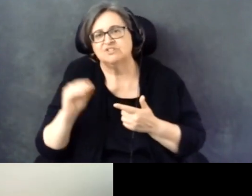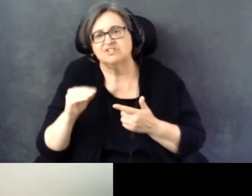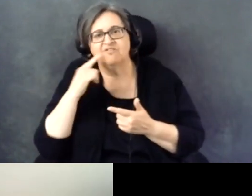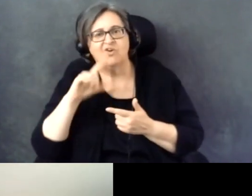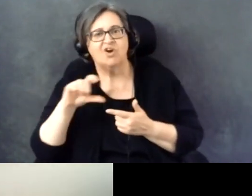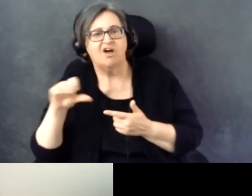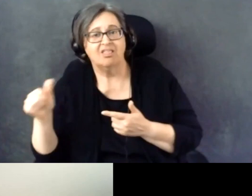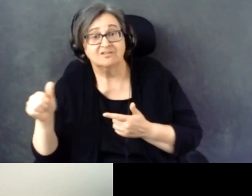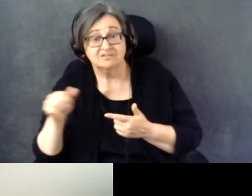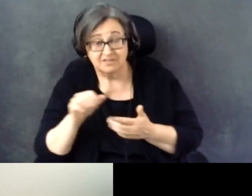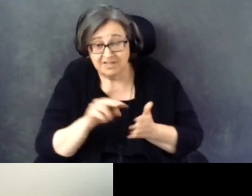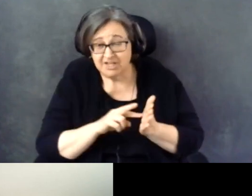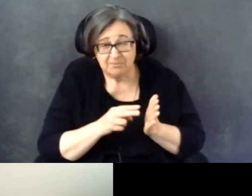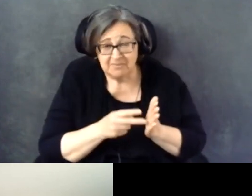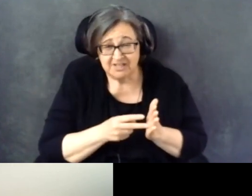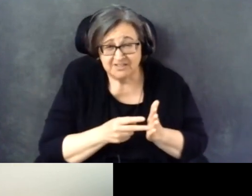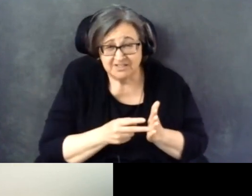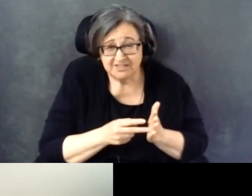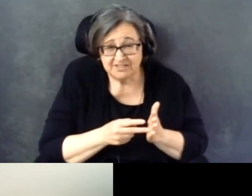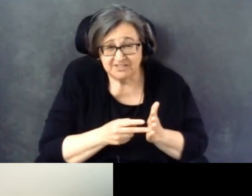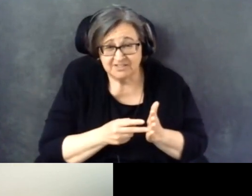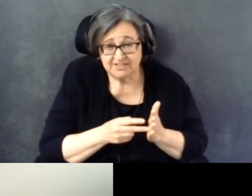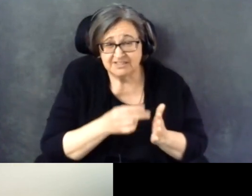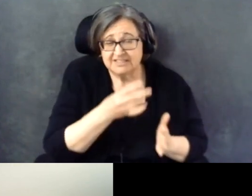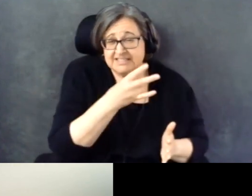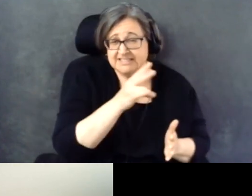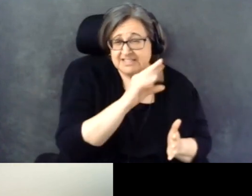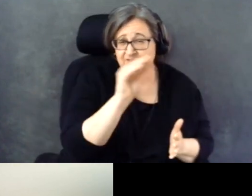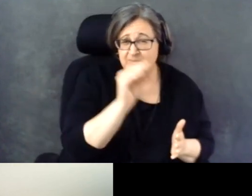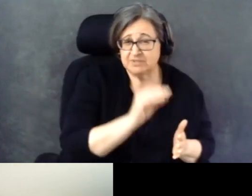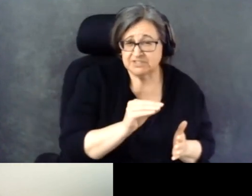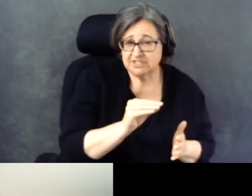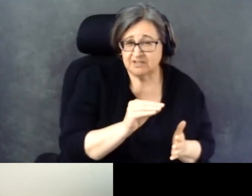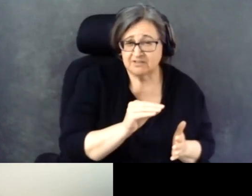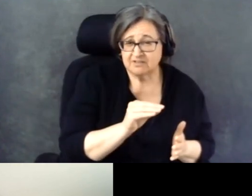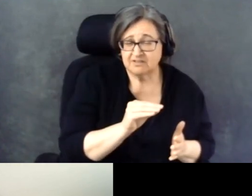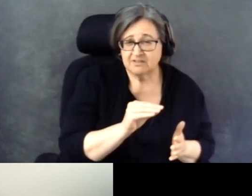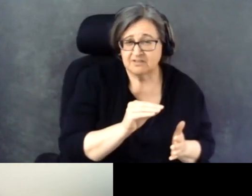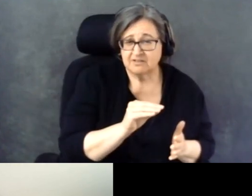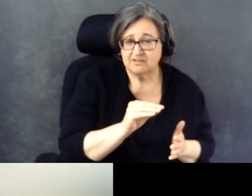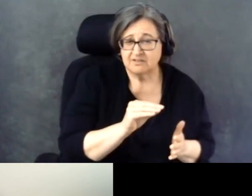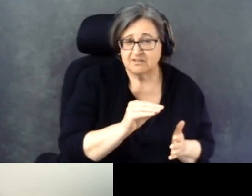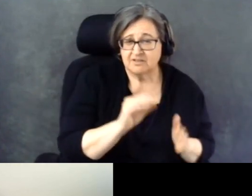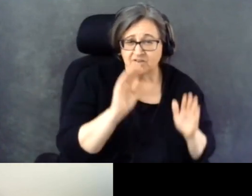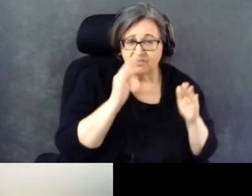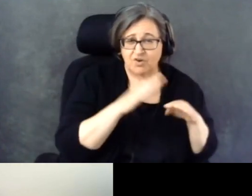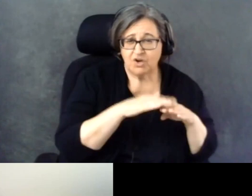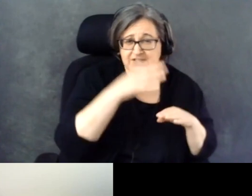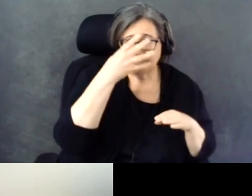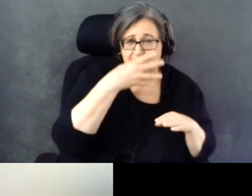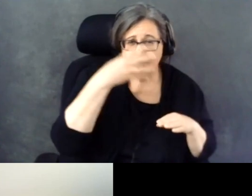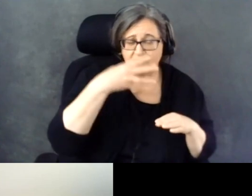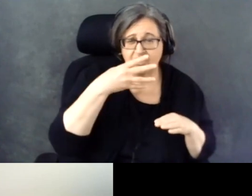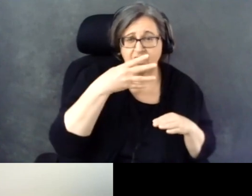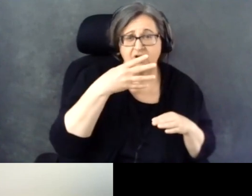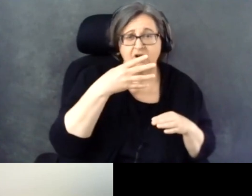Is that meaning, does that mean the 17% focus on immigration among voters with disabilities